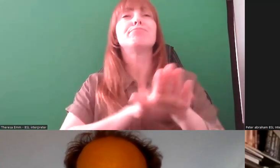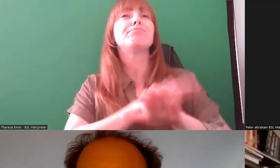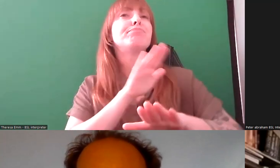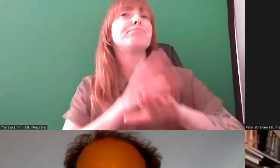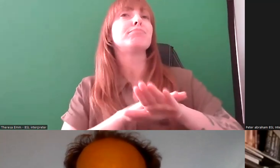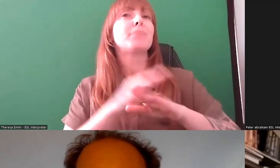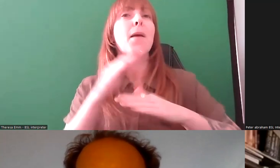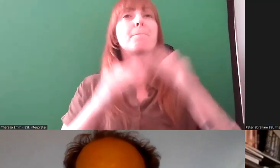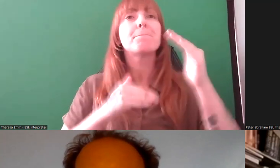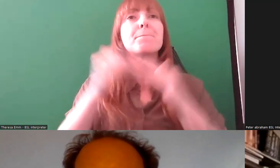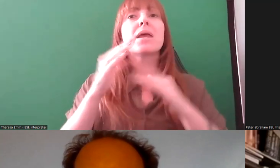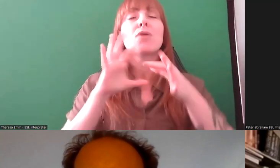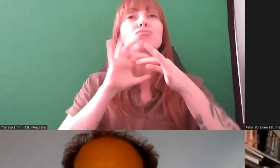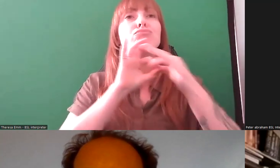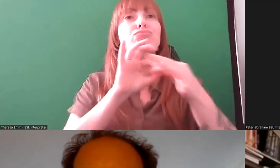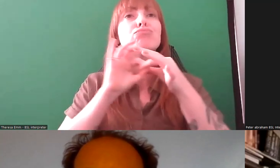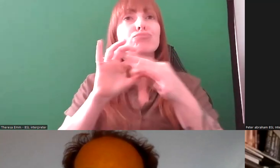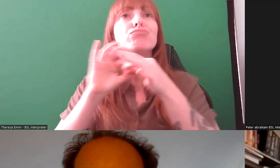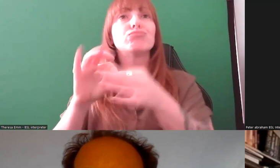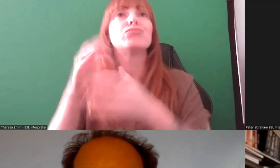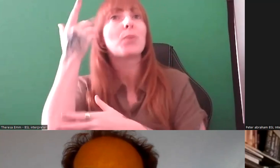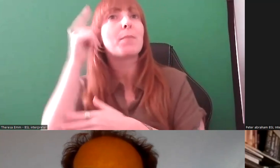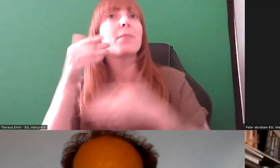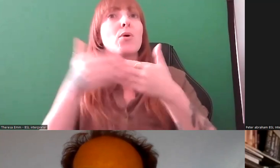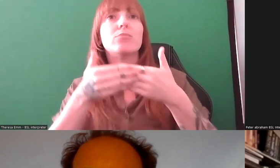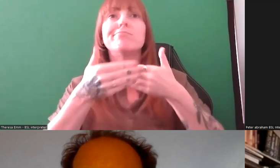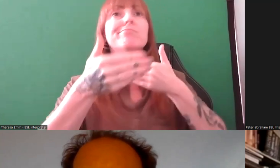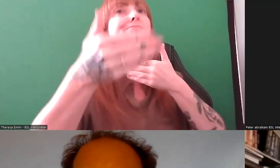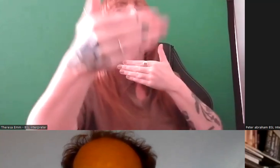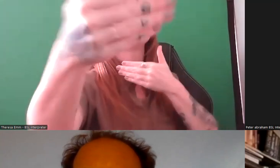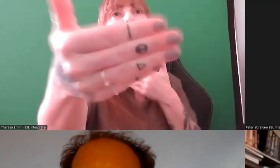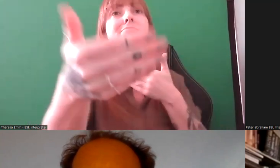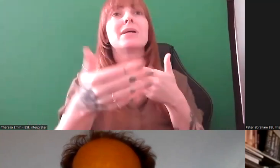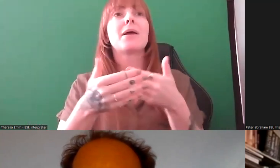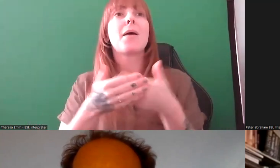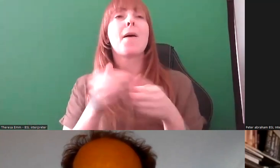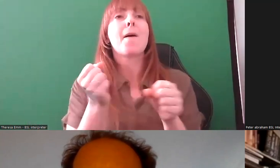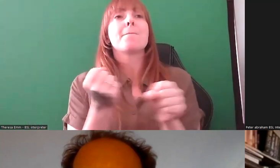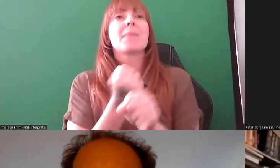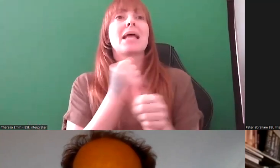over a long period. I think it makes for better exhibitions and deeper connections, and means that